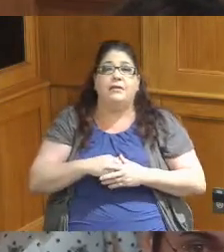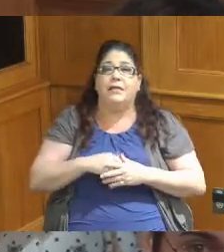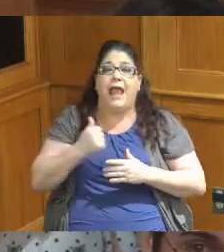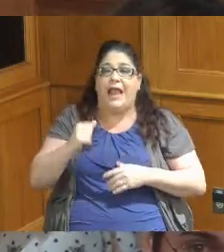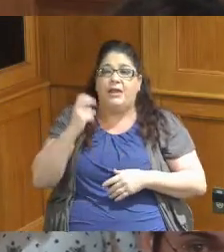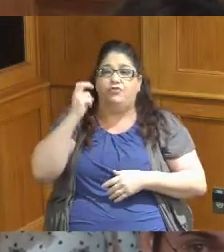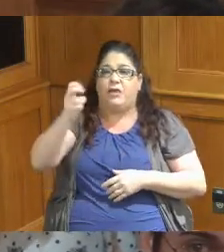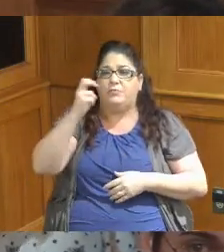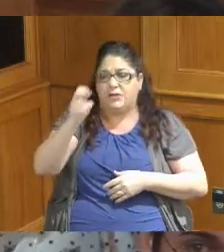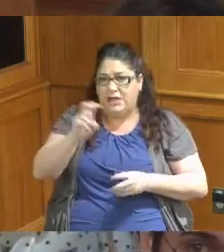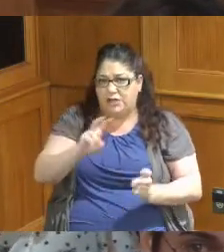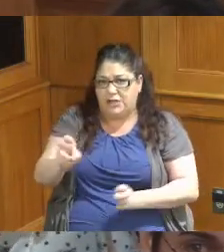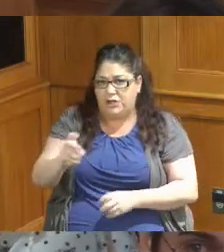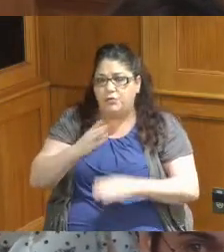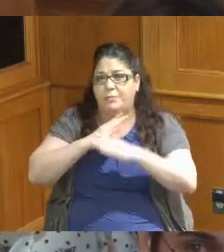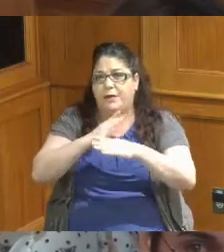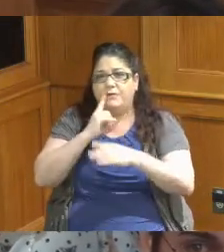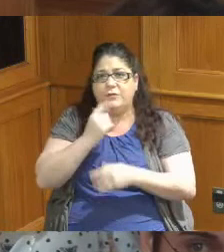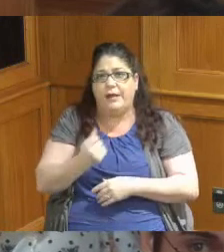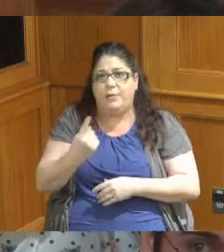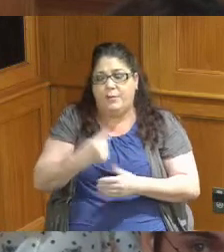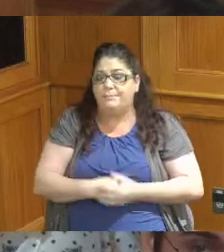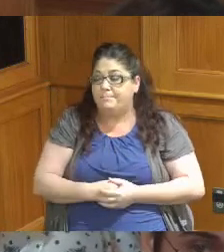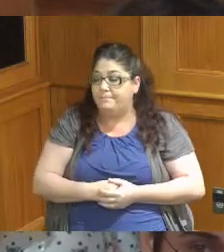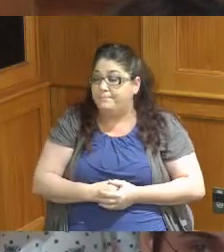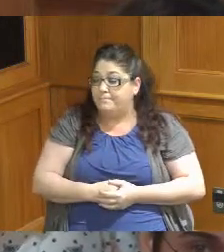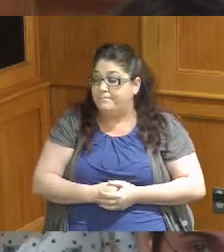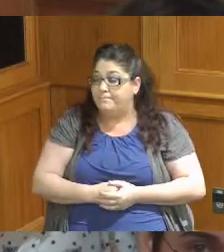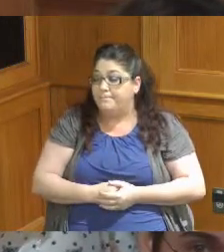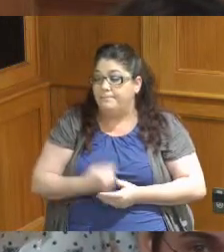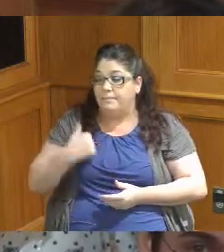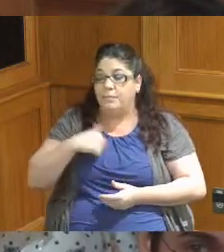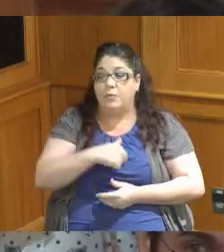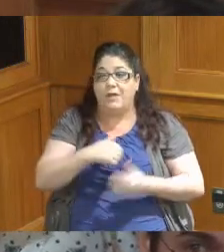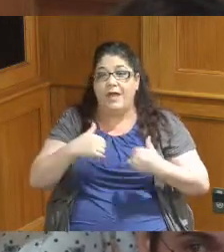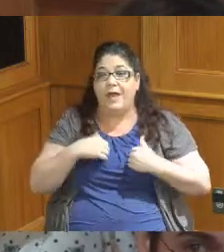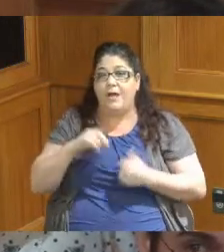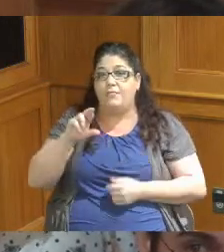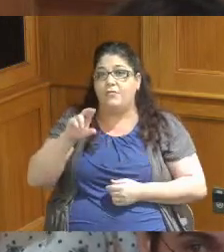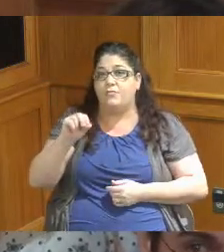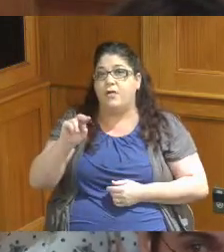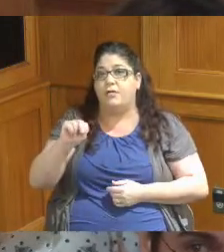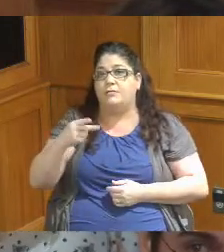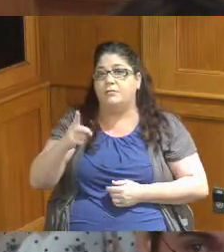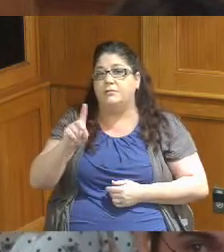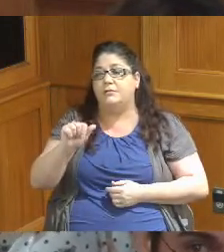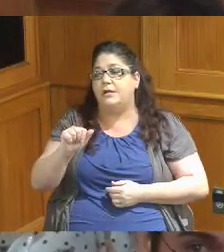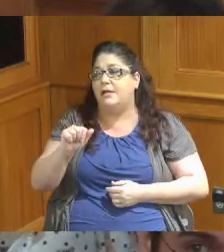barriers for any of their participants and we have Rhonda Sargo here the chief of development